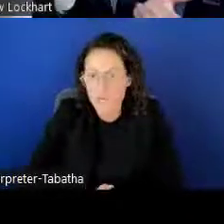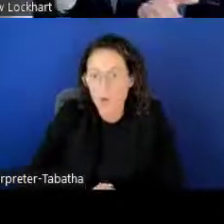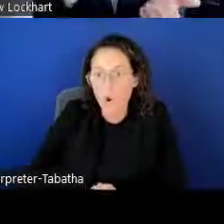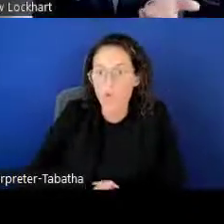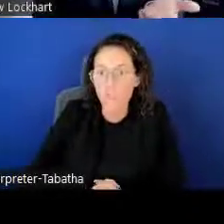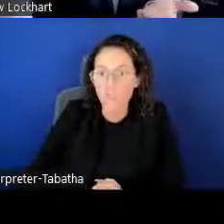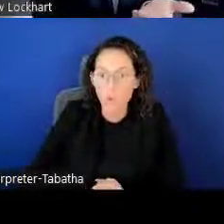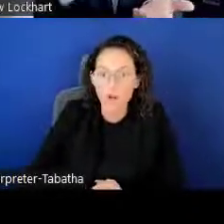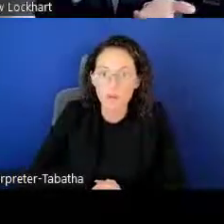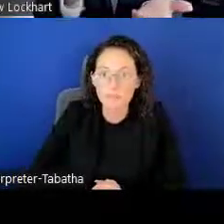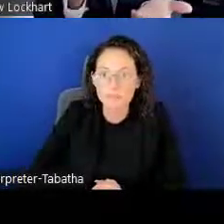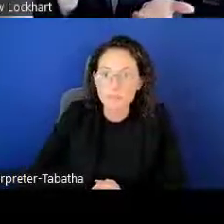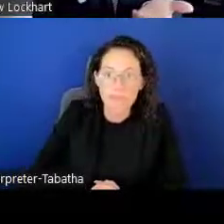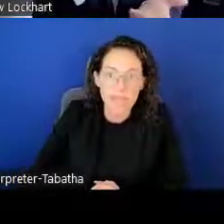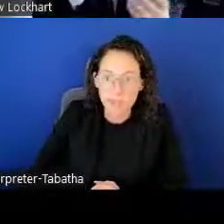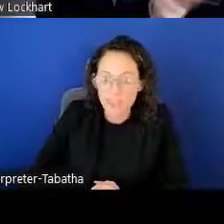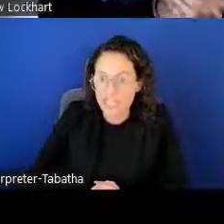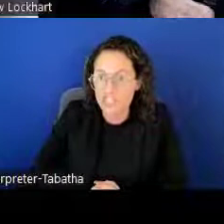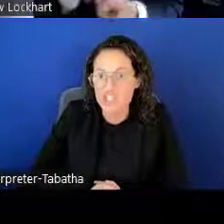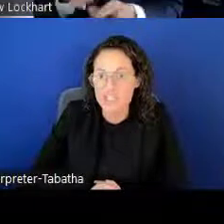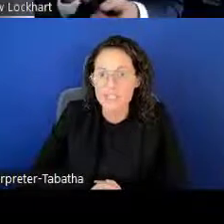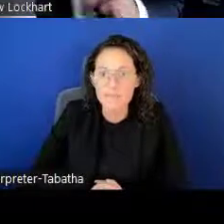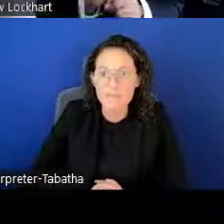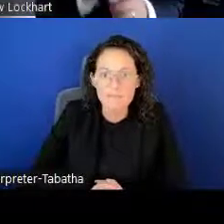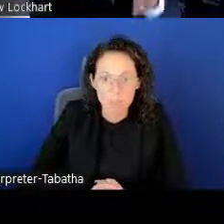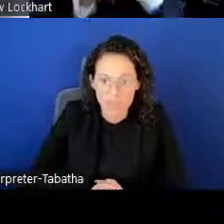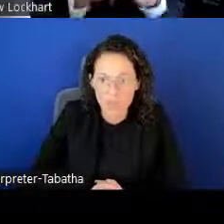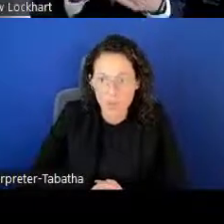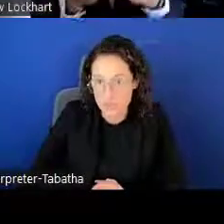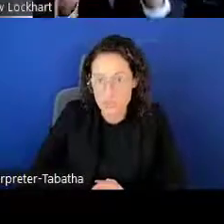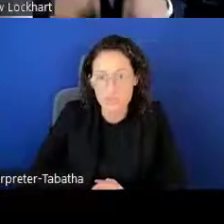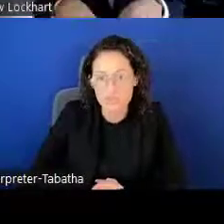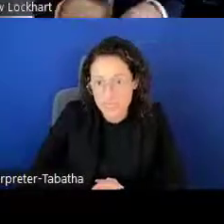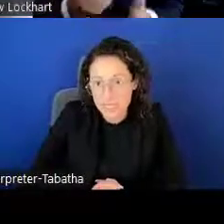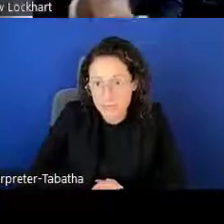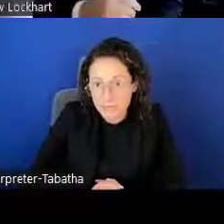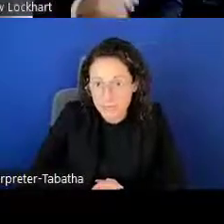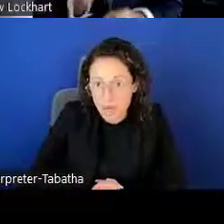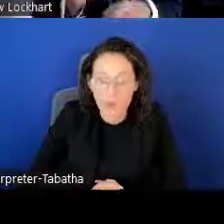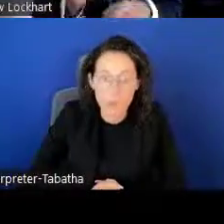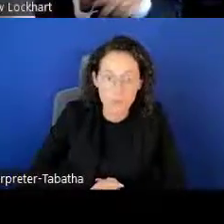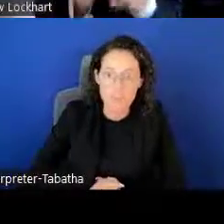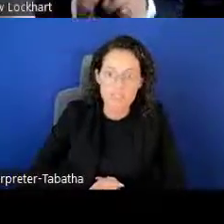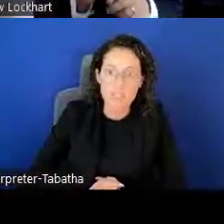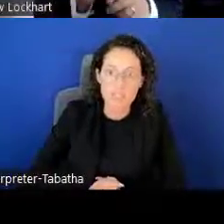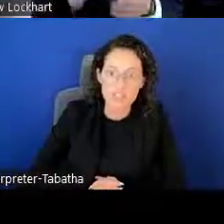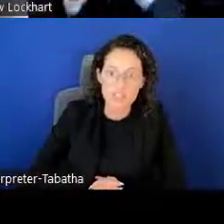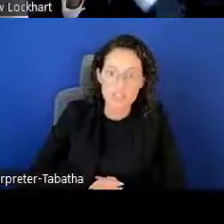So for applications when those are submitted, you would just make sure